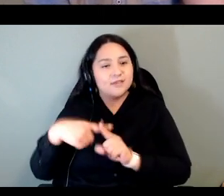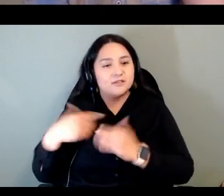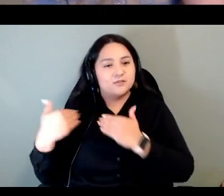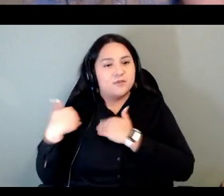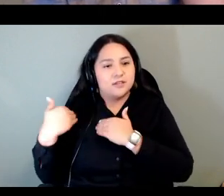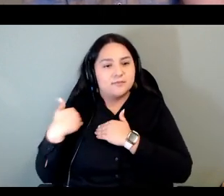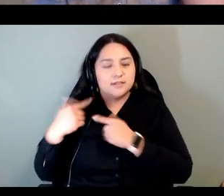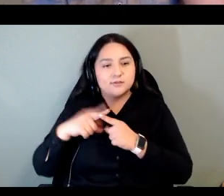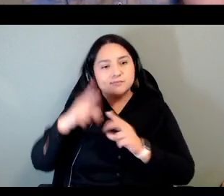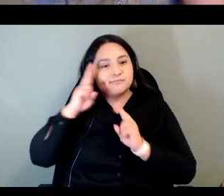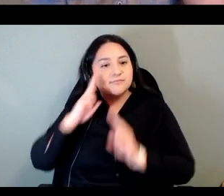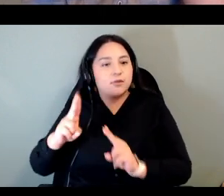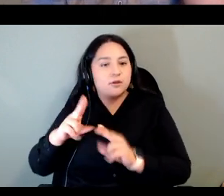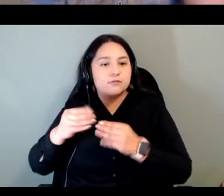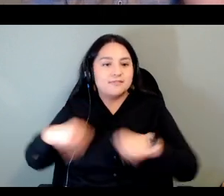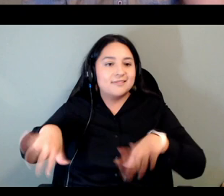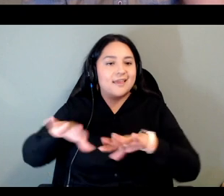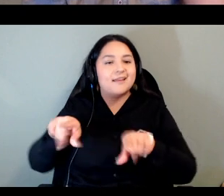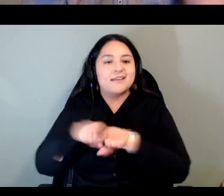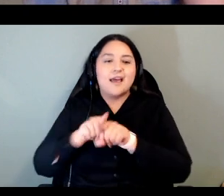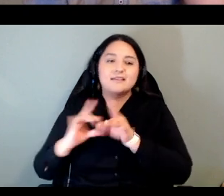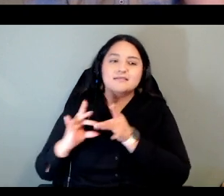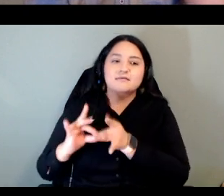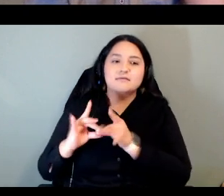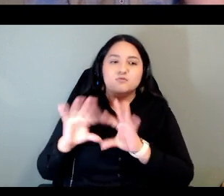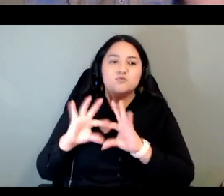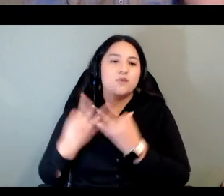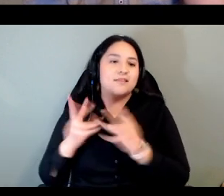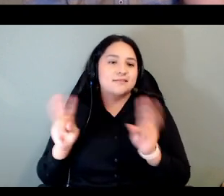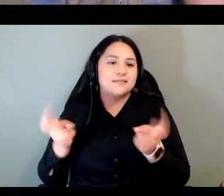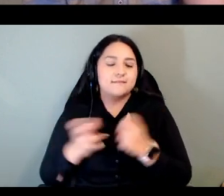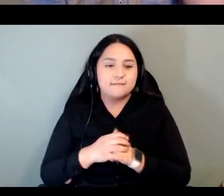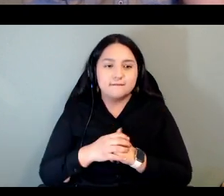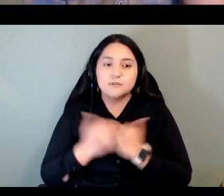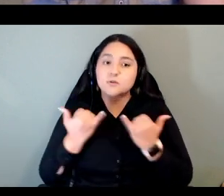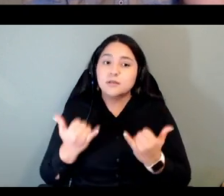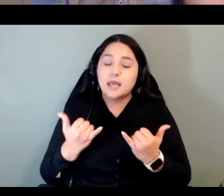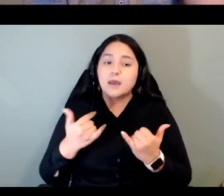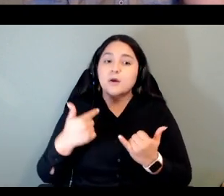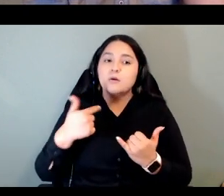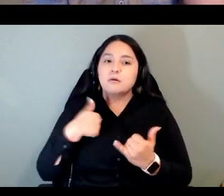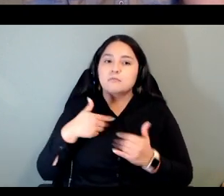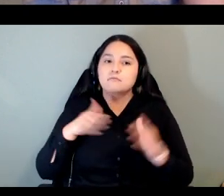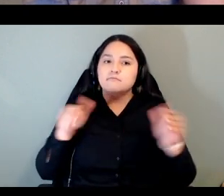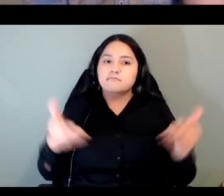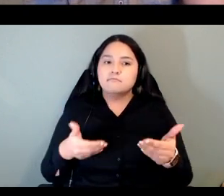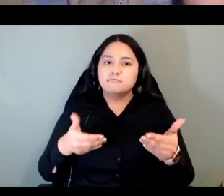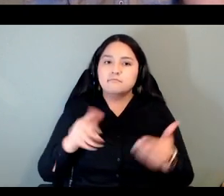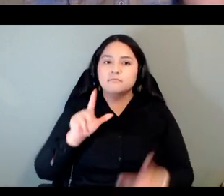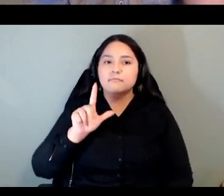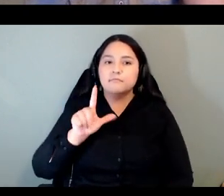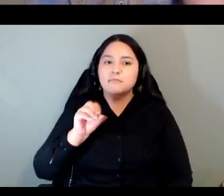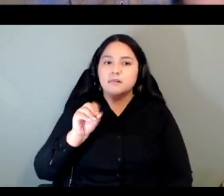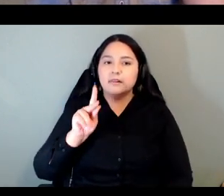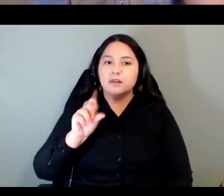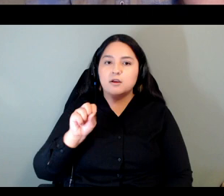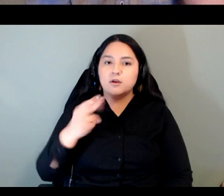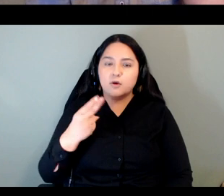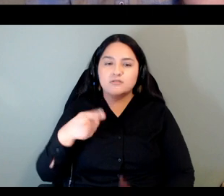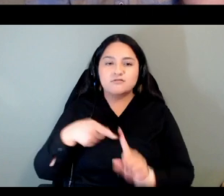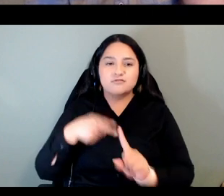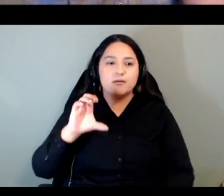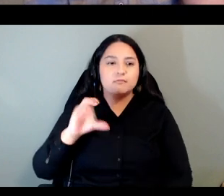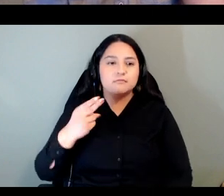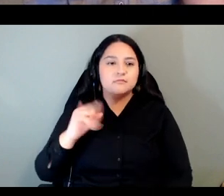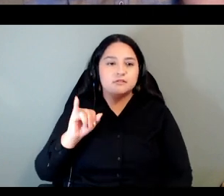it is my honor to now welcome Lokosh Joshua Hinson from the Chickasaw Nation in Oklahoma.